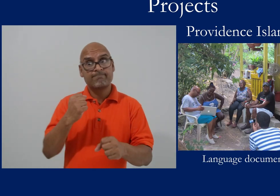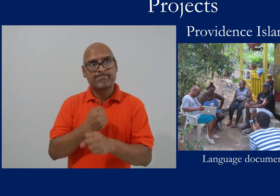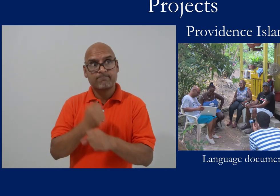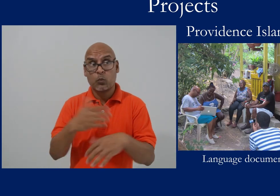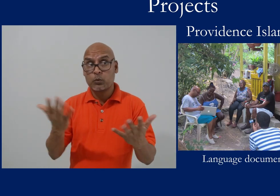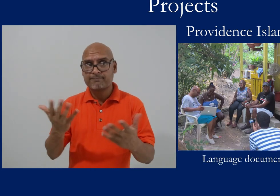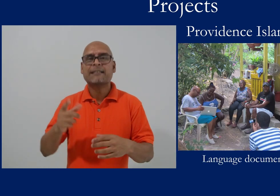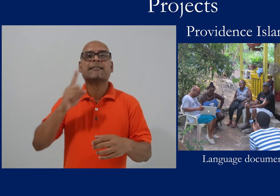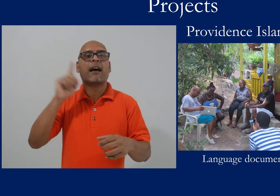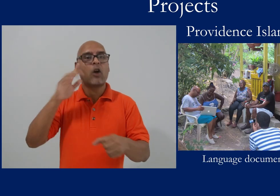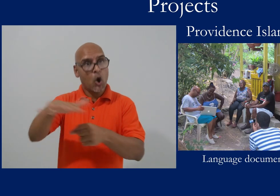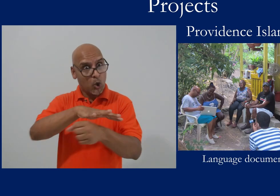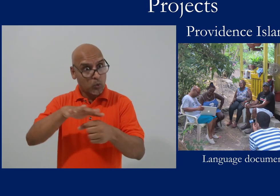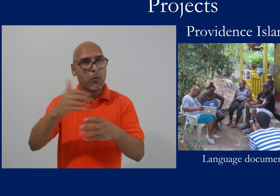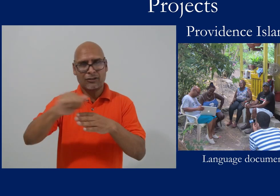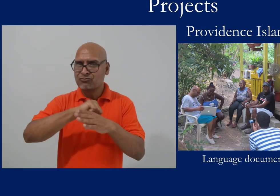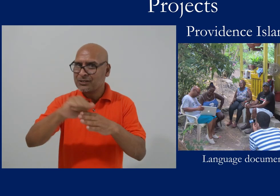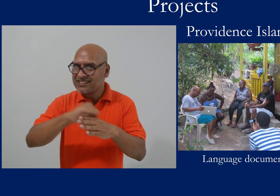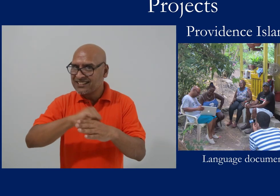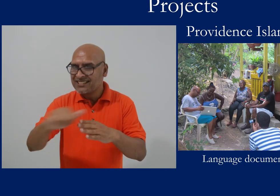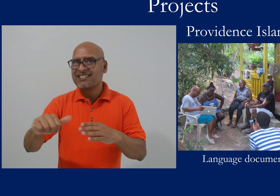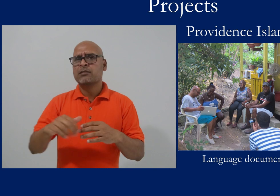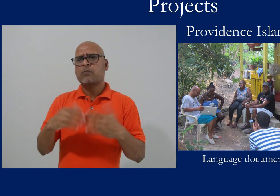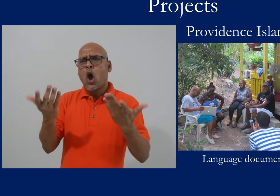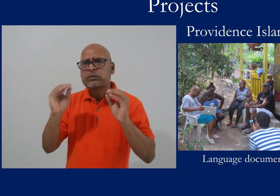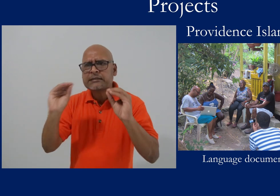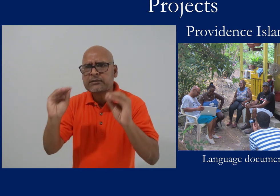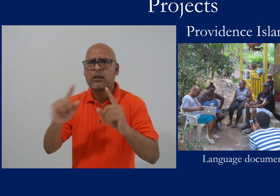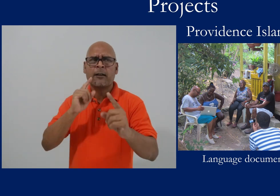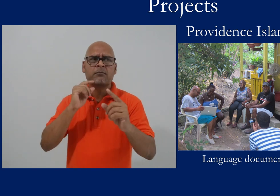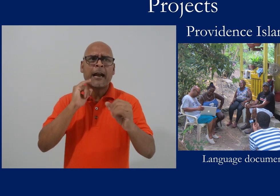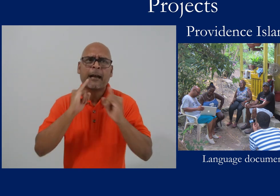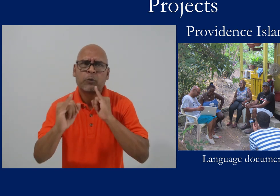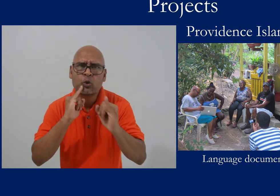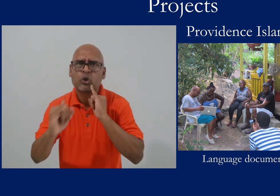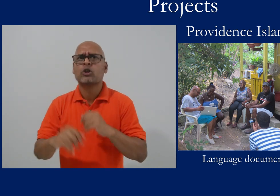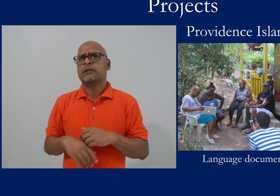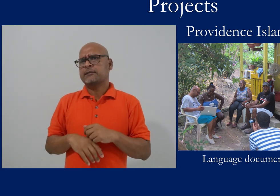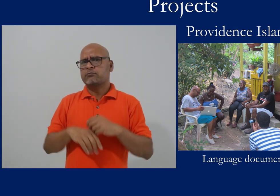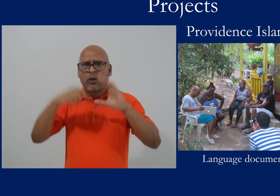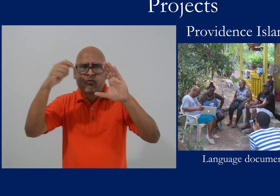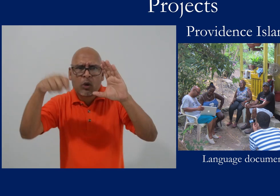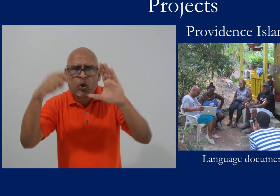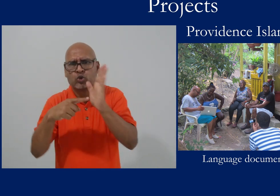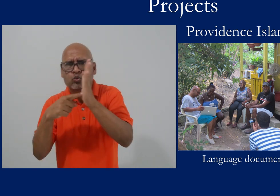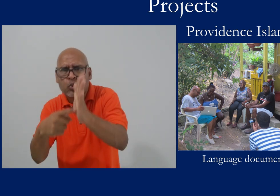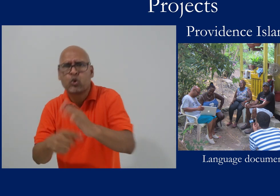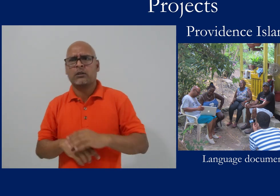Our work in Providence has included training, teaching deaf Providencians how to do interviews,